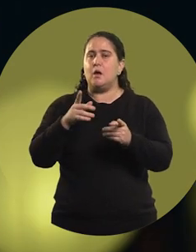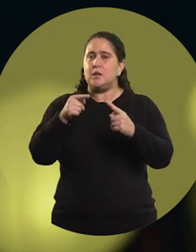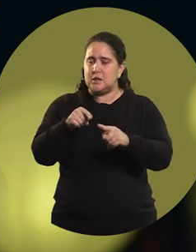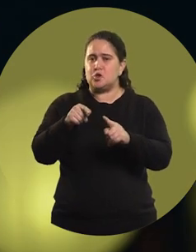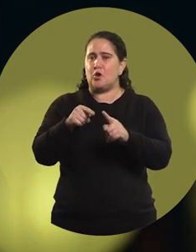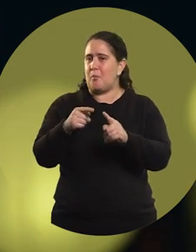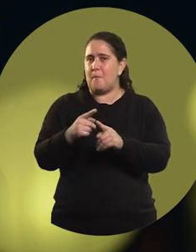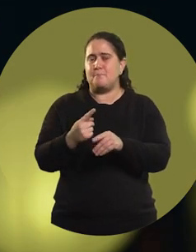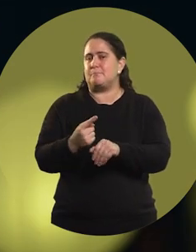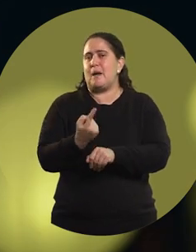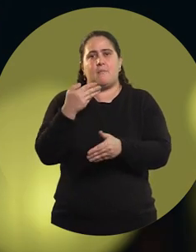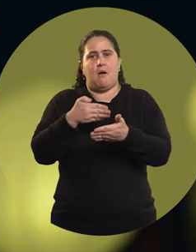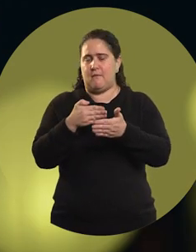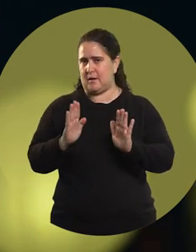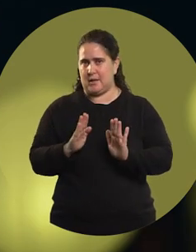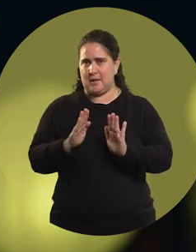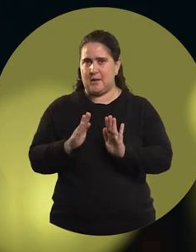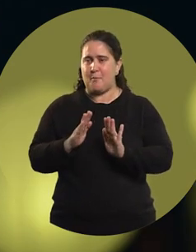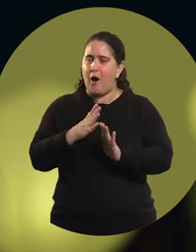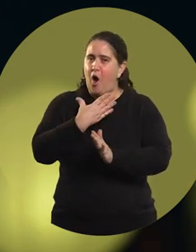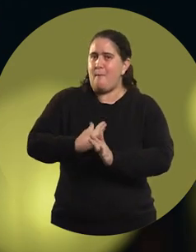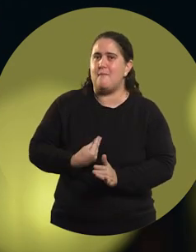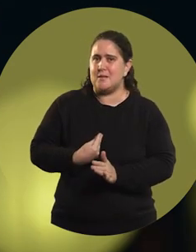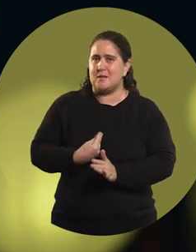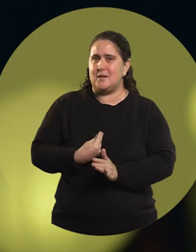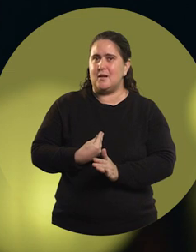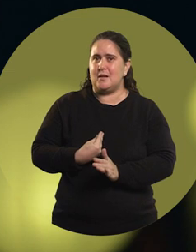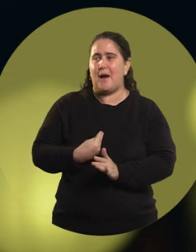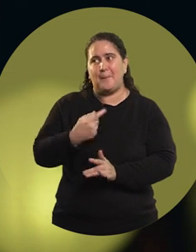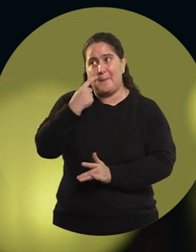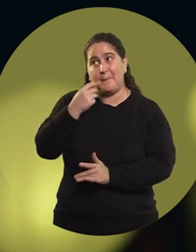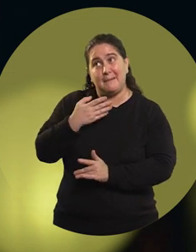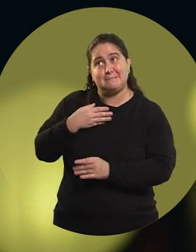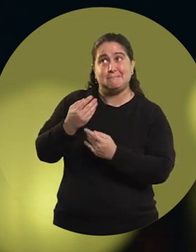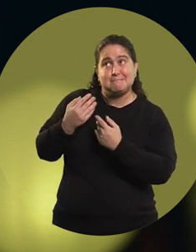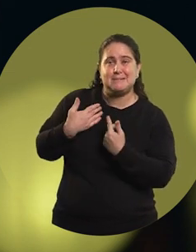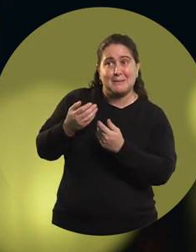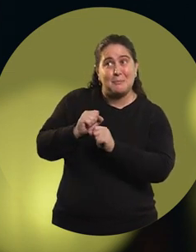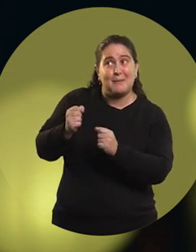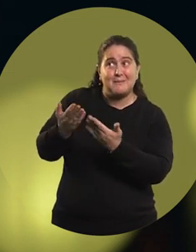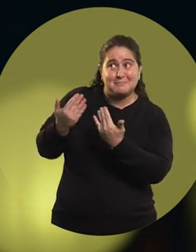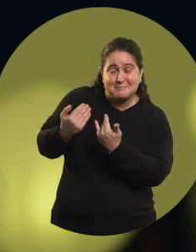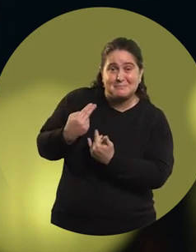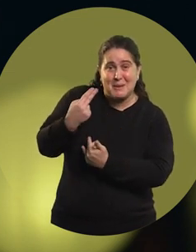And well, that was the first barrier, to convince dad to let me run.